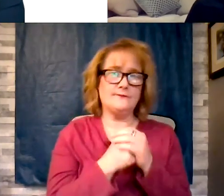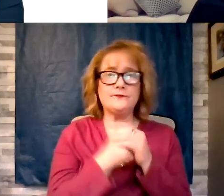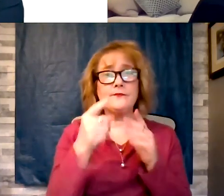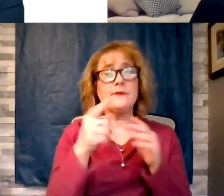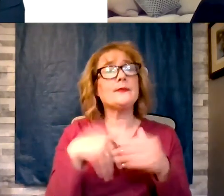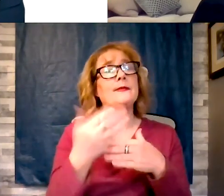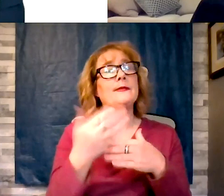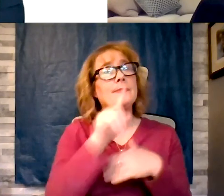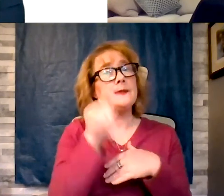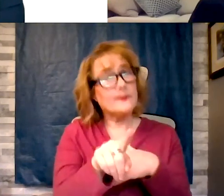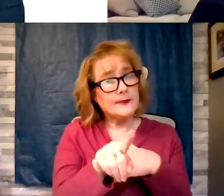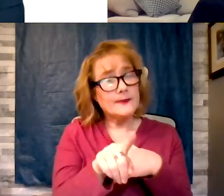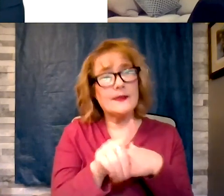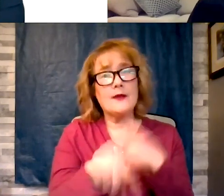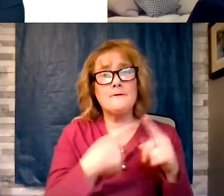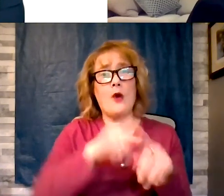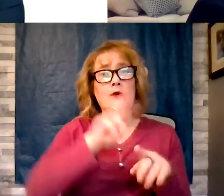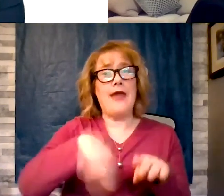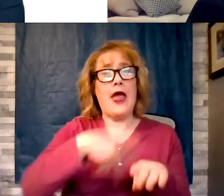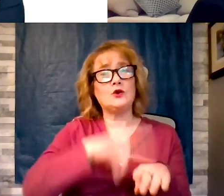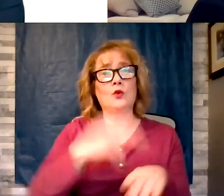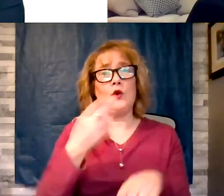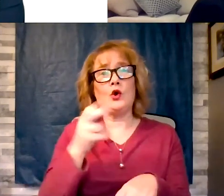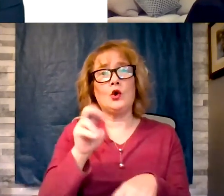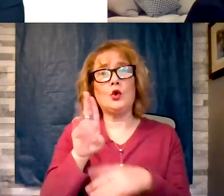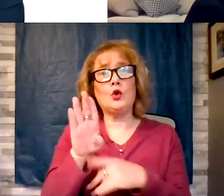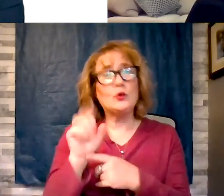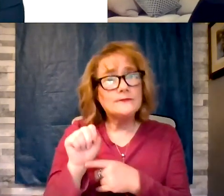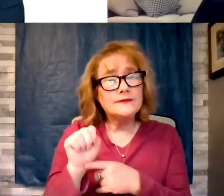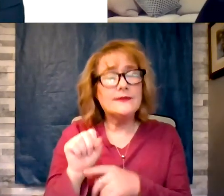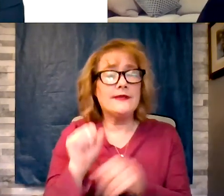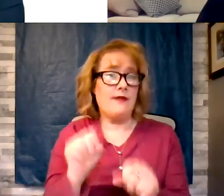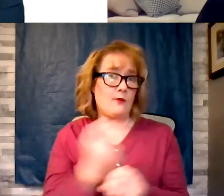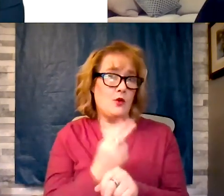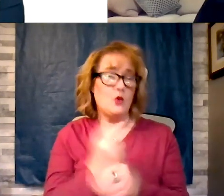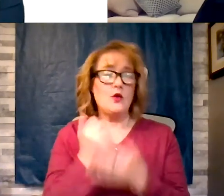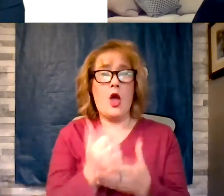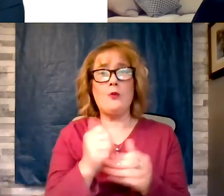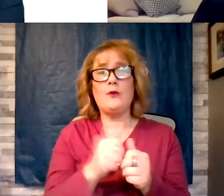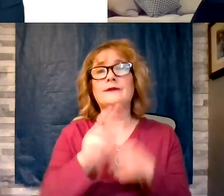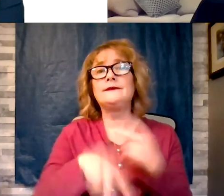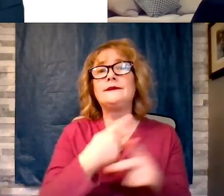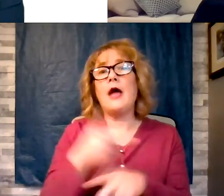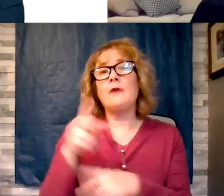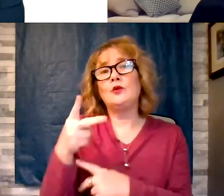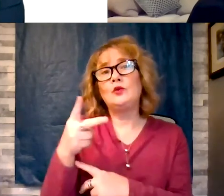natural herbs. That can be used to help with type 2 diabetes. They didn't ask about type 1